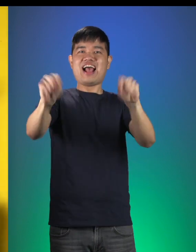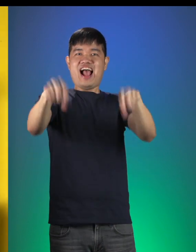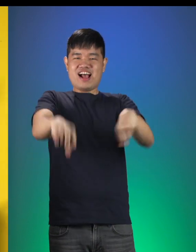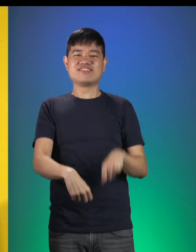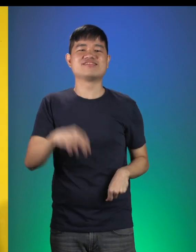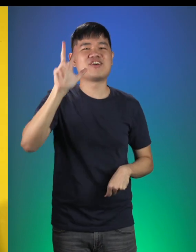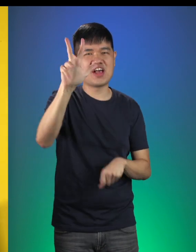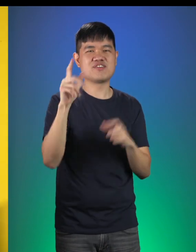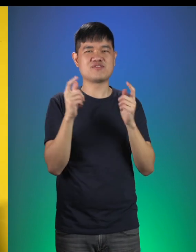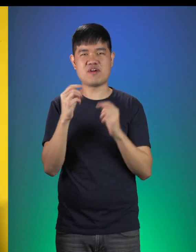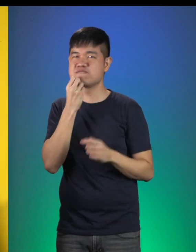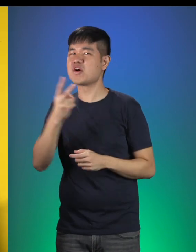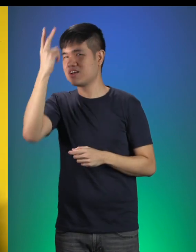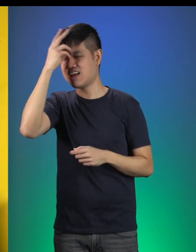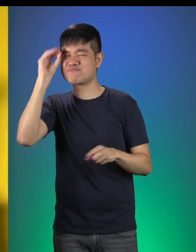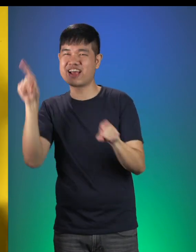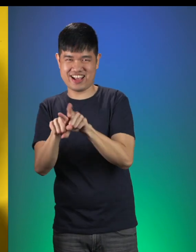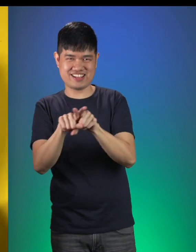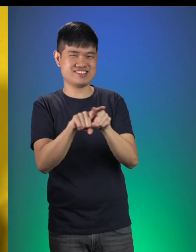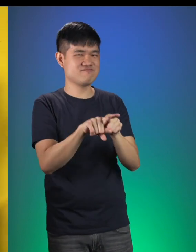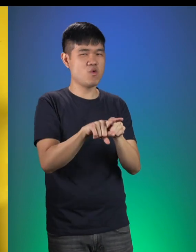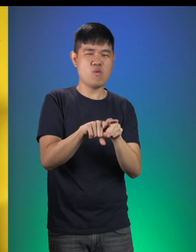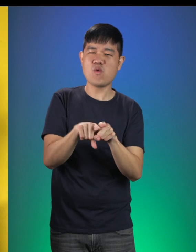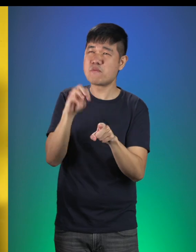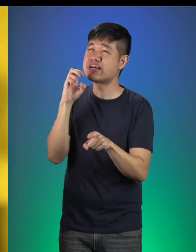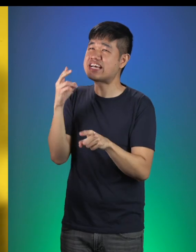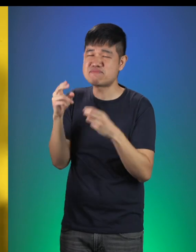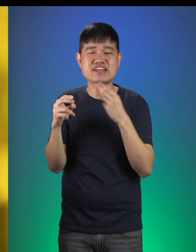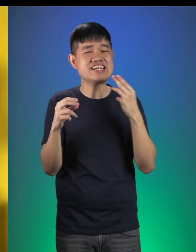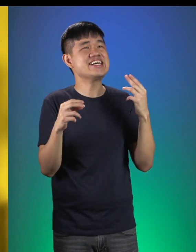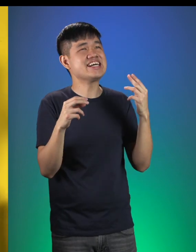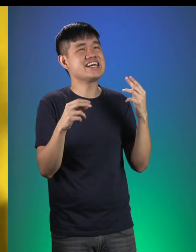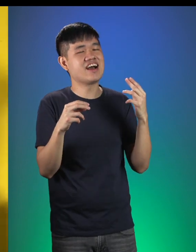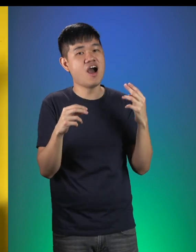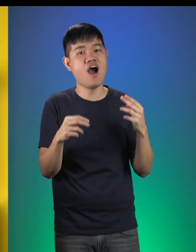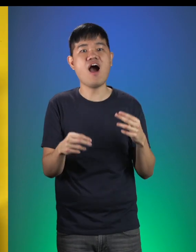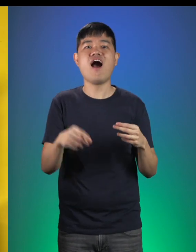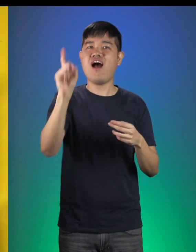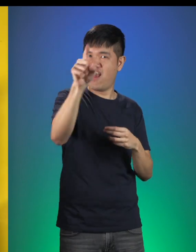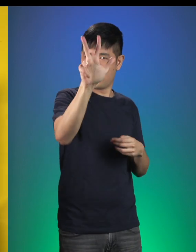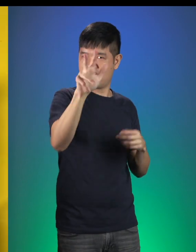The Three Billy Goat Gruff Brothers! “Meeeeehhhh! Meeeeehhhh! Meeeeehhhh!” The Three Blind Mice!